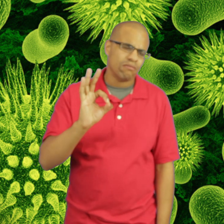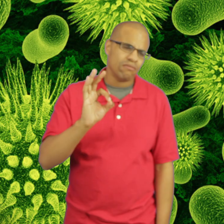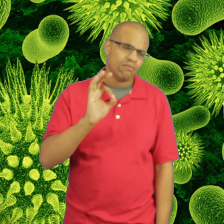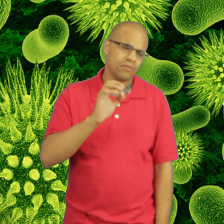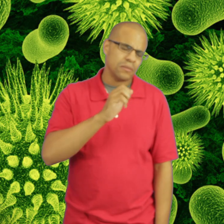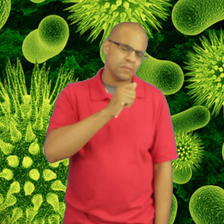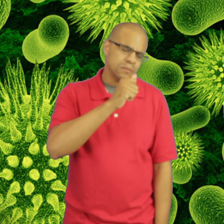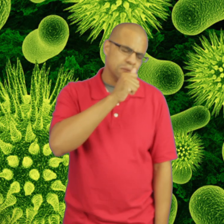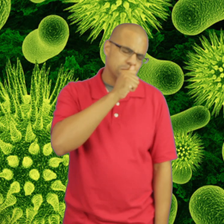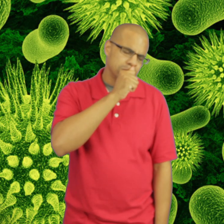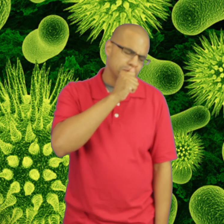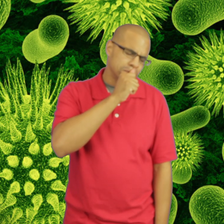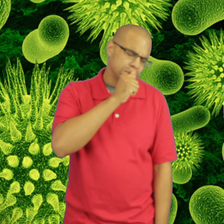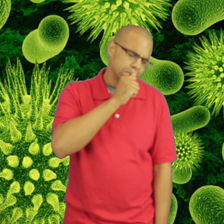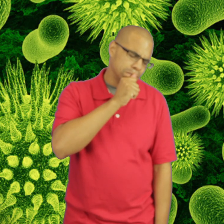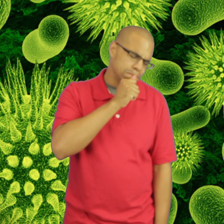Pushing Through until then